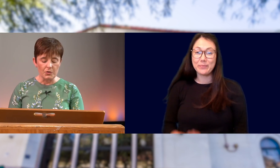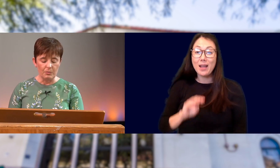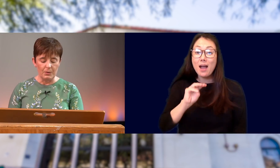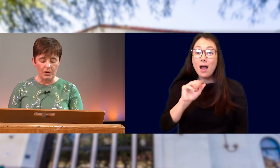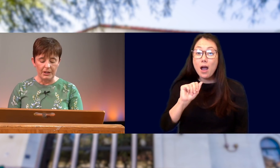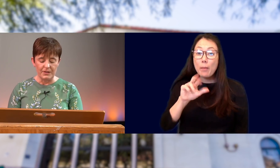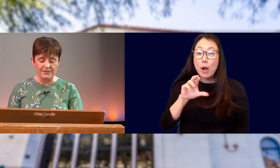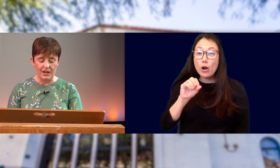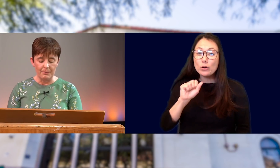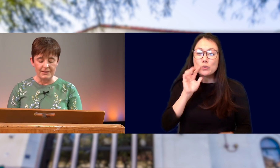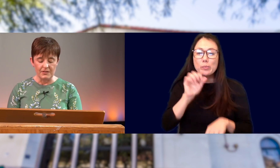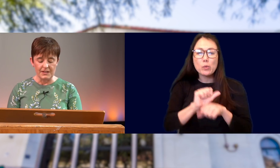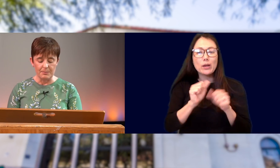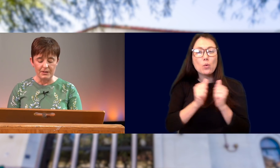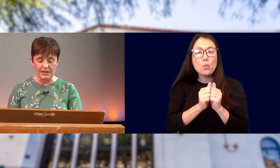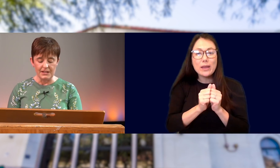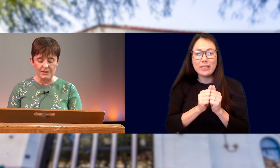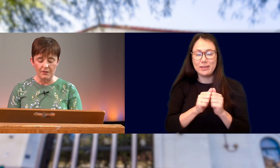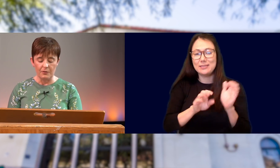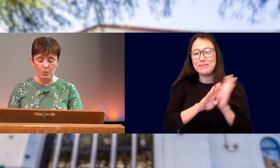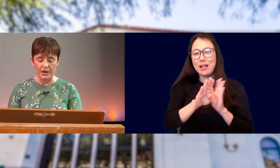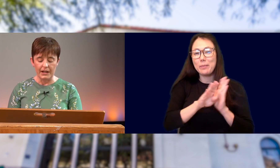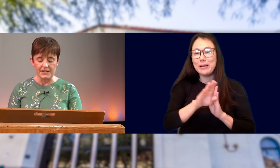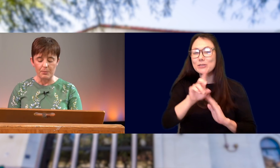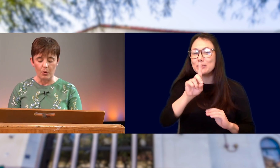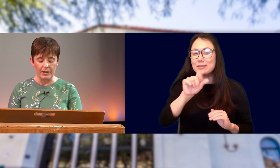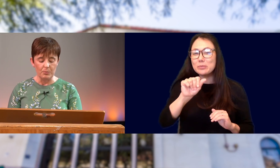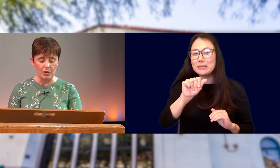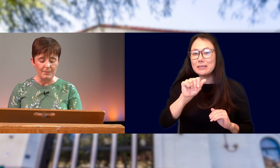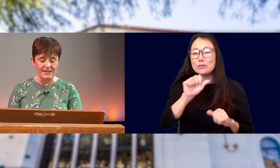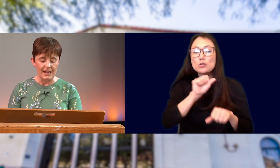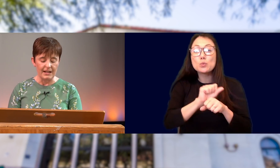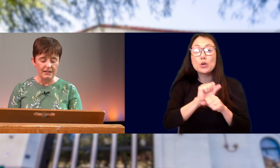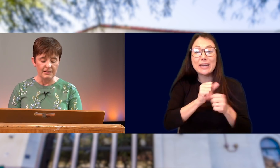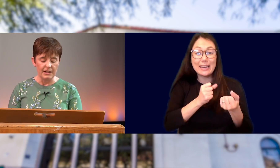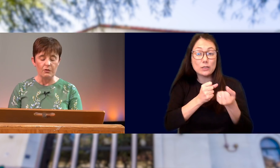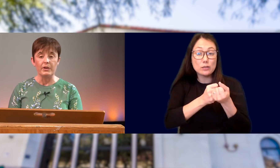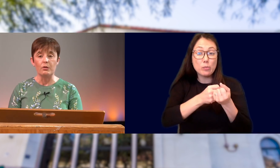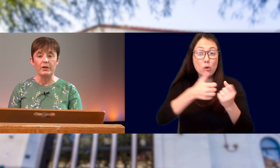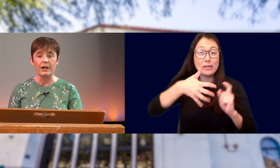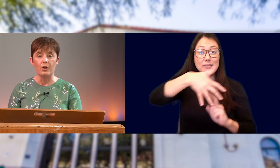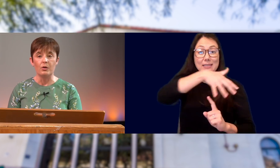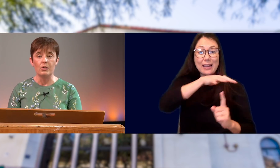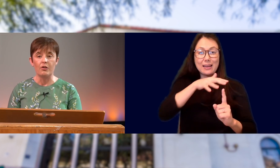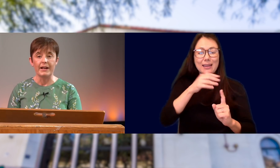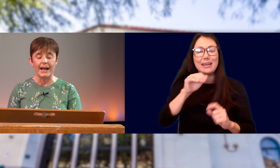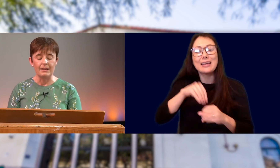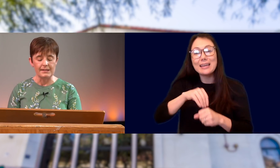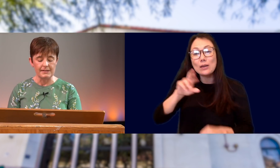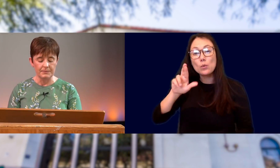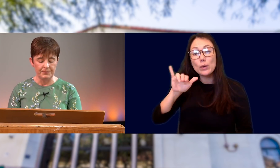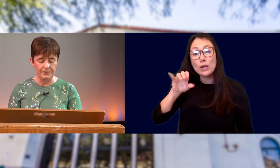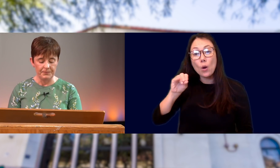MARCOS WILL BE WORKING WITH DEVELOPMENTAL DISABILITIES FOR WORK IN A SUPPORTED EMPLOYMENT SETTING IN RIO RICO OR NOGALES.